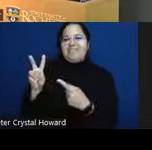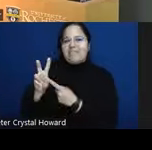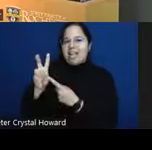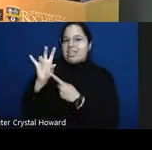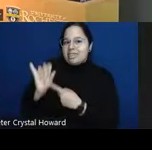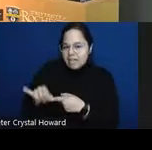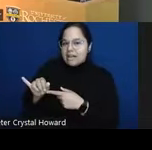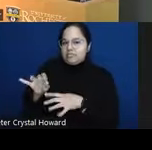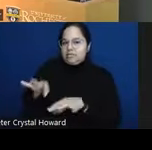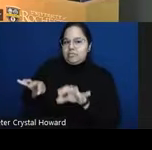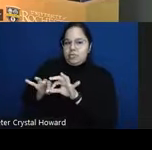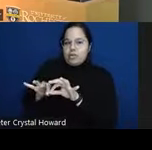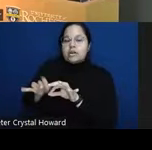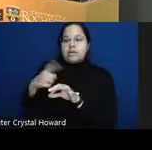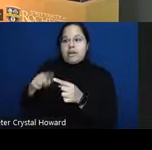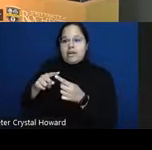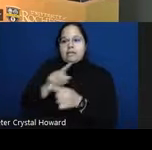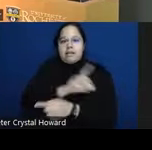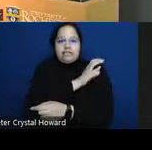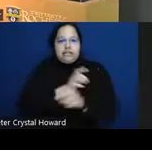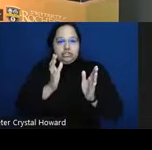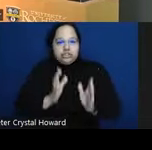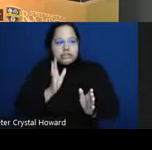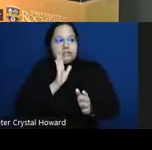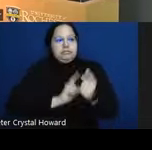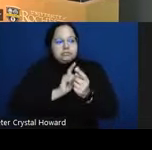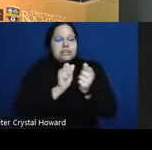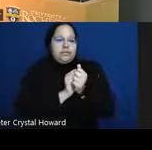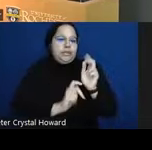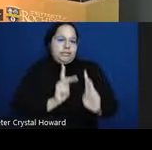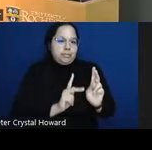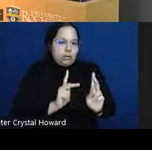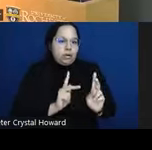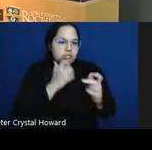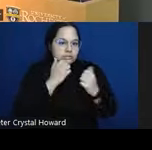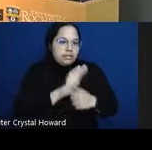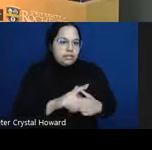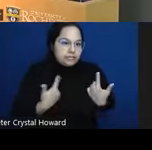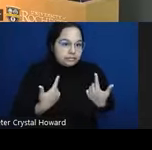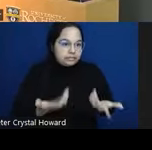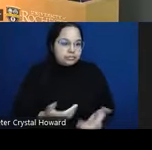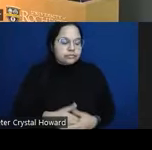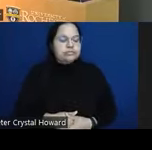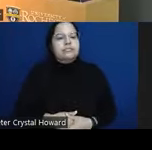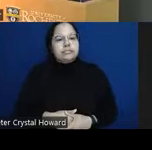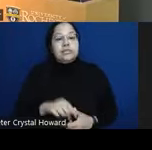make decisions about we can get another way notice that our true test positives was 11 people that